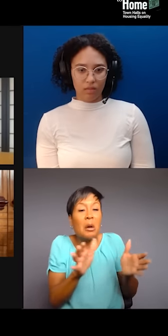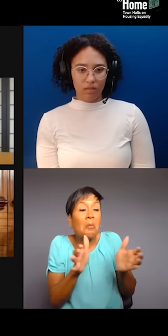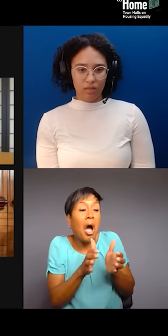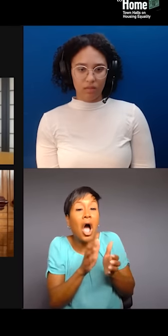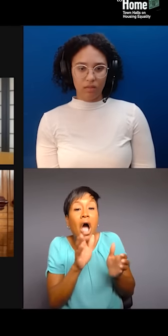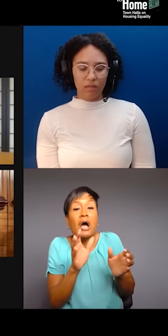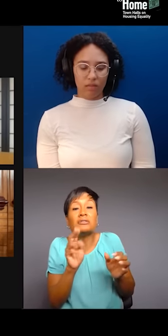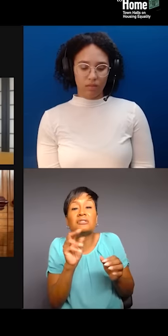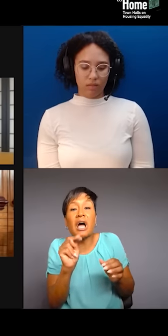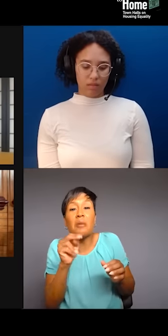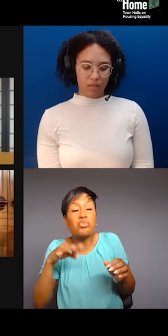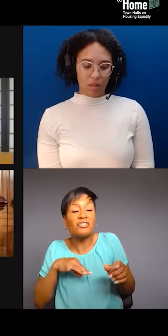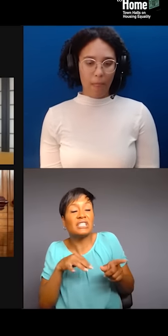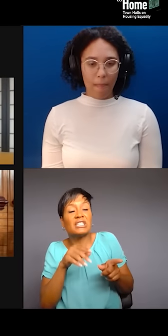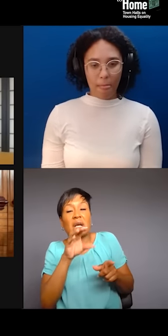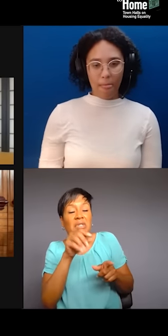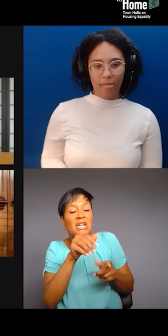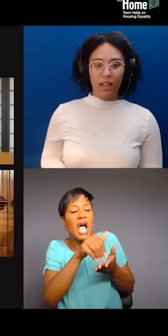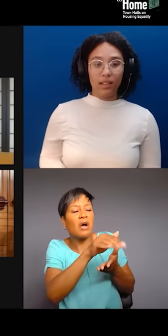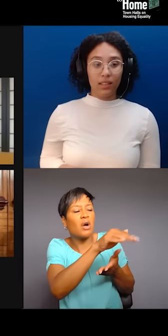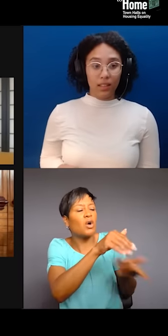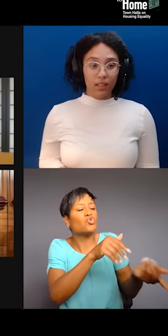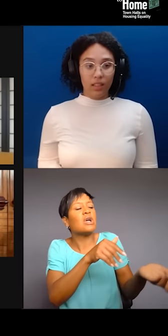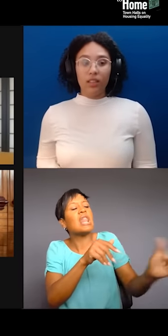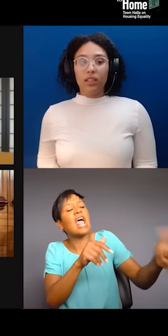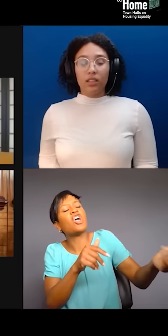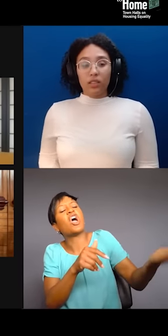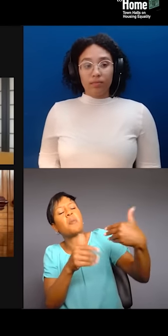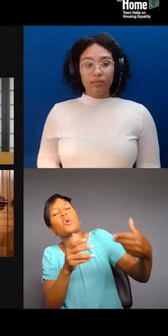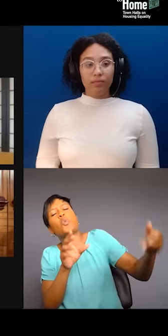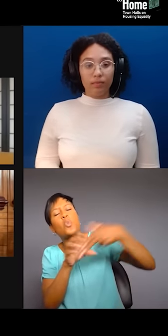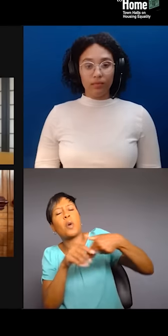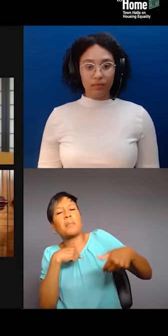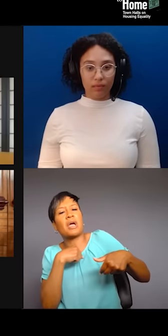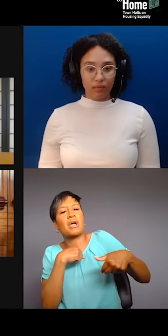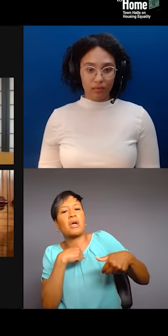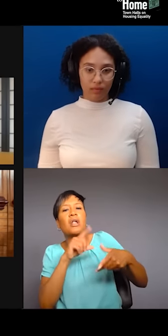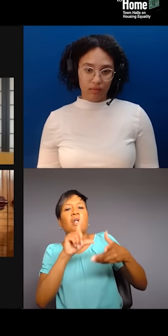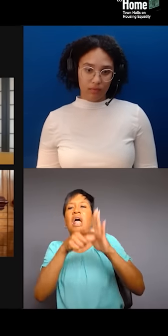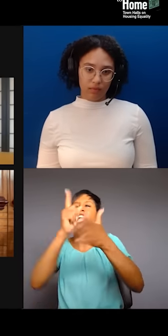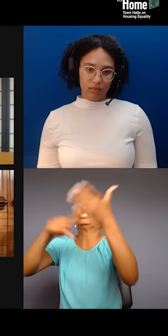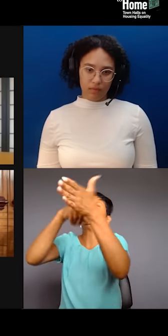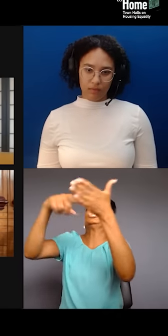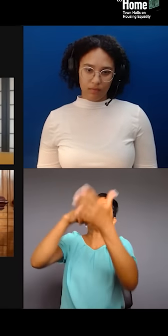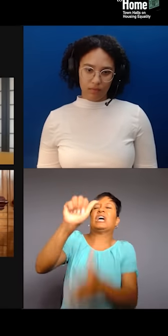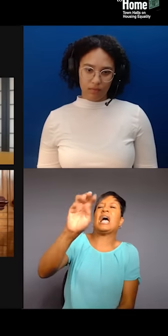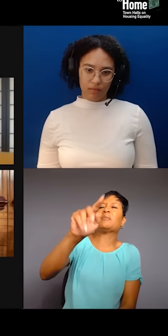But then they the same people that criticize Amazon. I just don't get it. It doesn't make sense to me. Right? So, I mean, that's what we dealing with. I'm just saying.